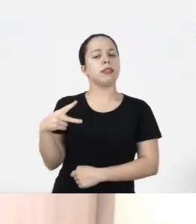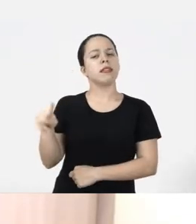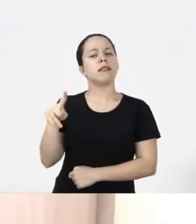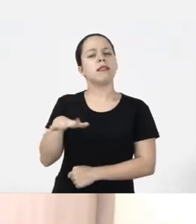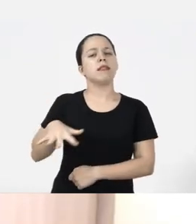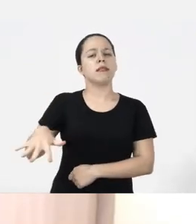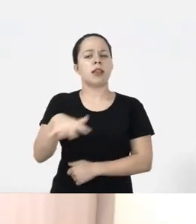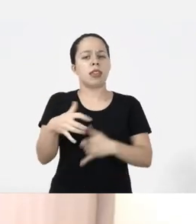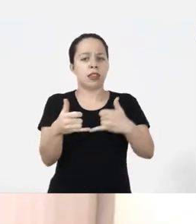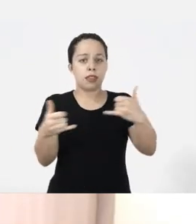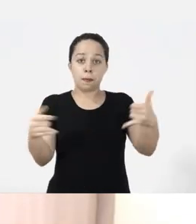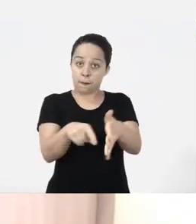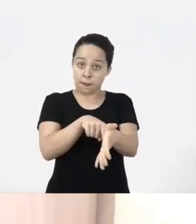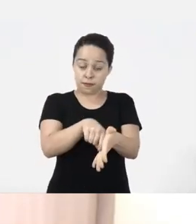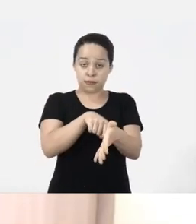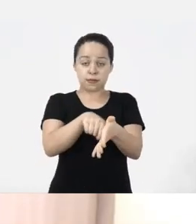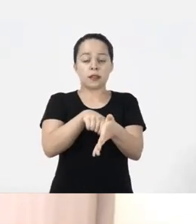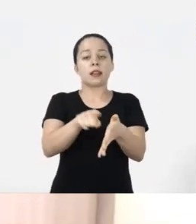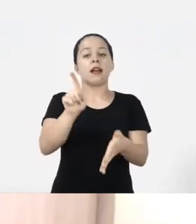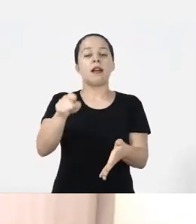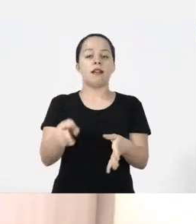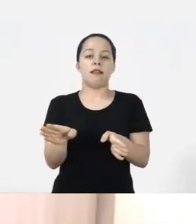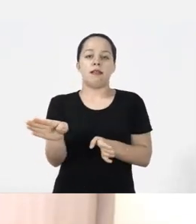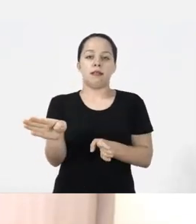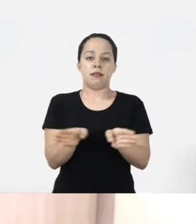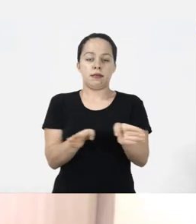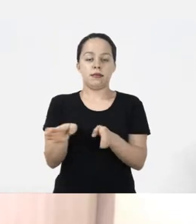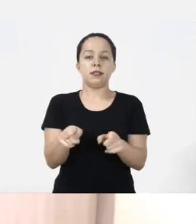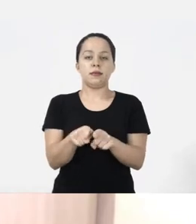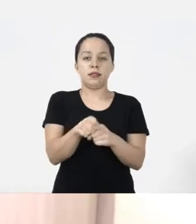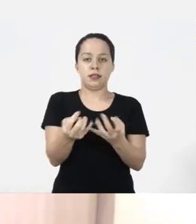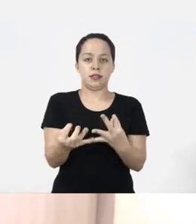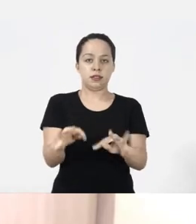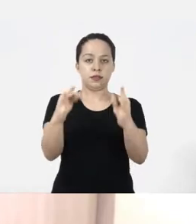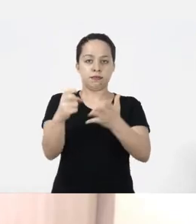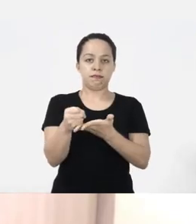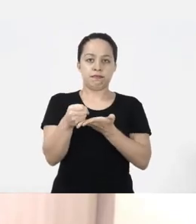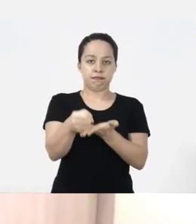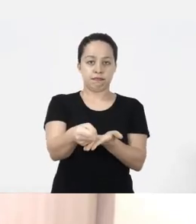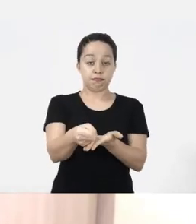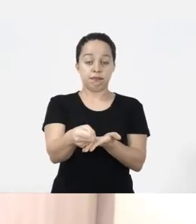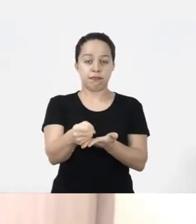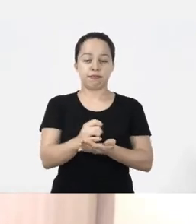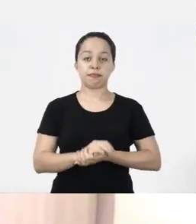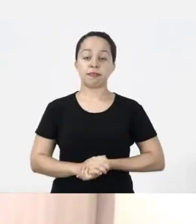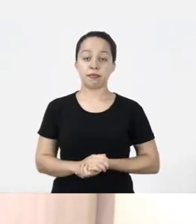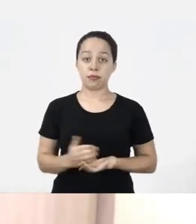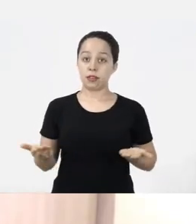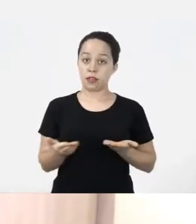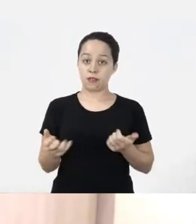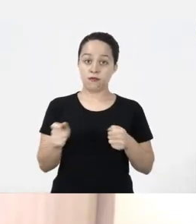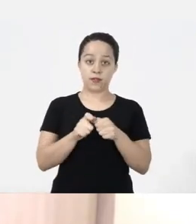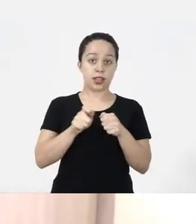my area and my line of research are accessibility and assistive technology